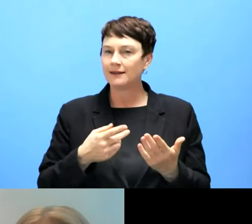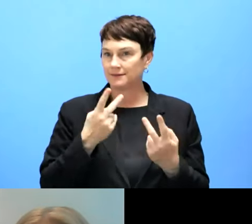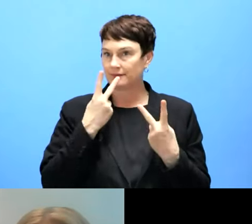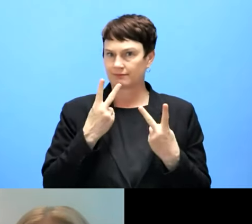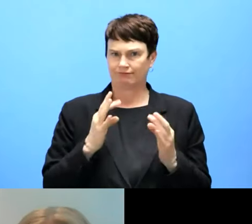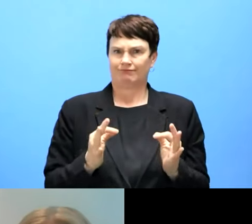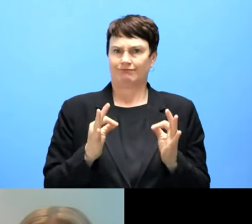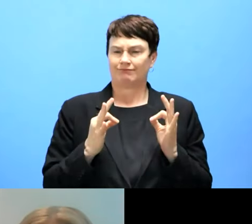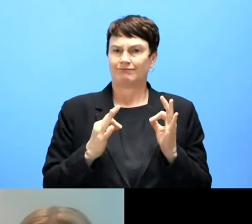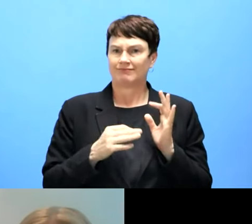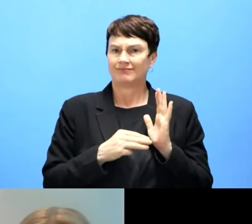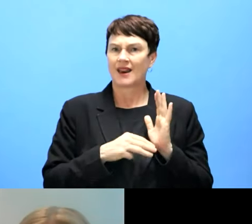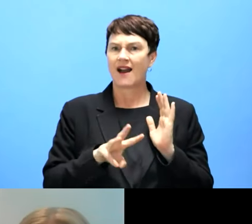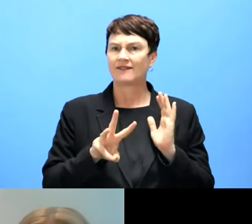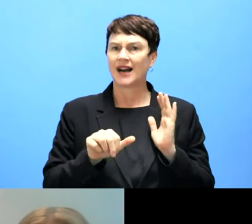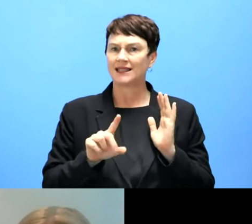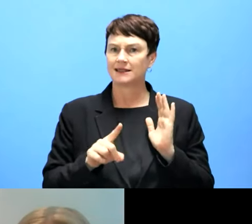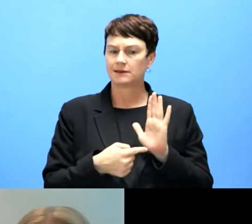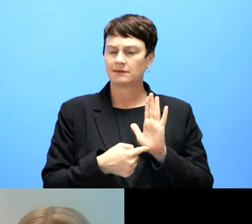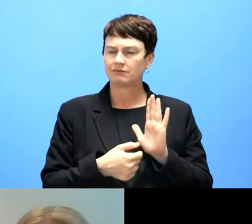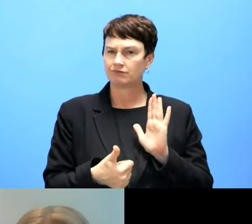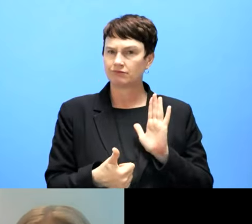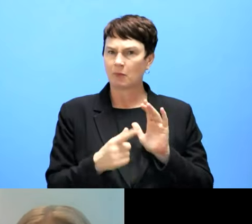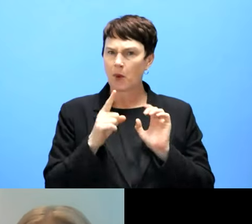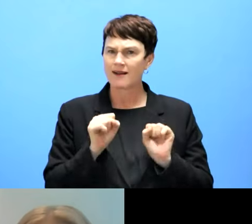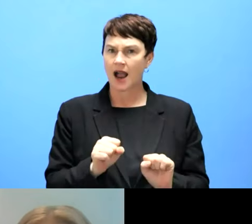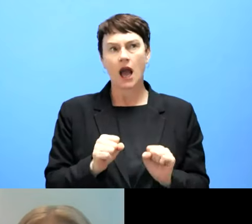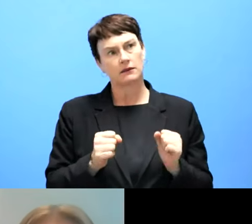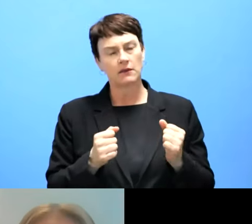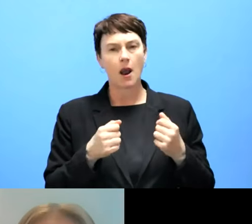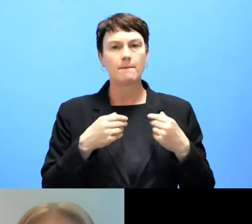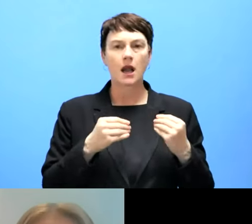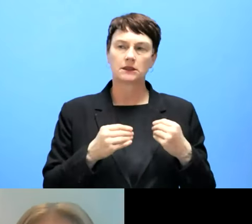You could influence the market in a way just by using your tools for monitoring and so on.